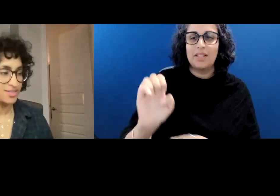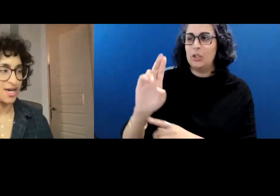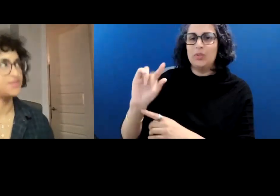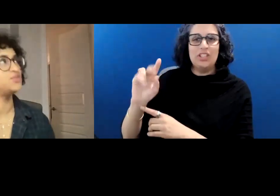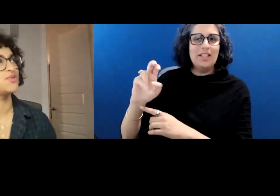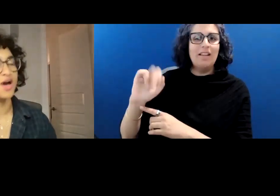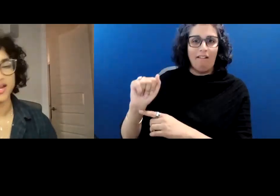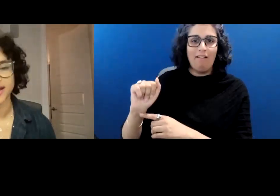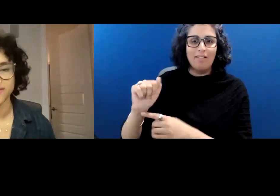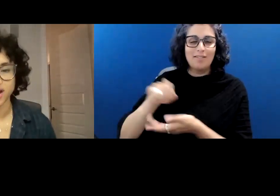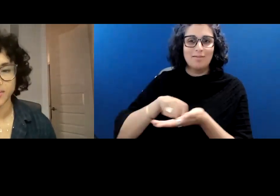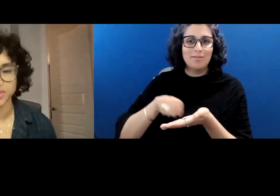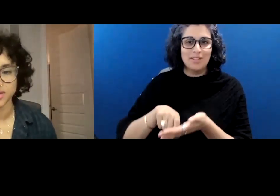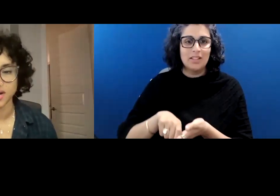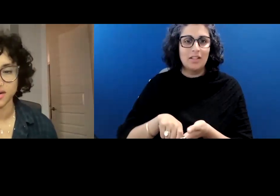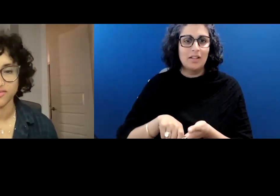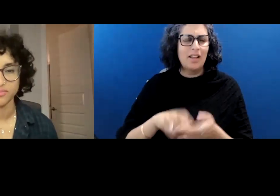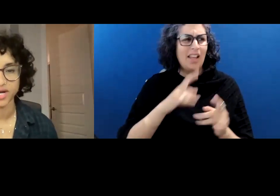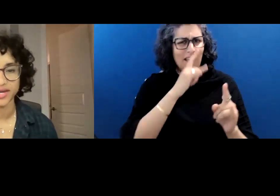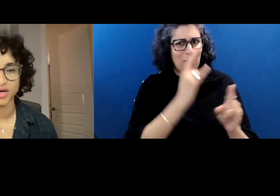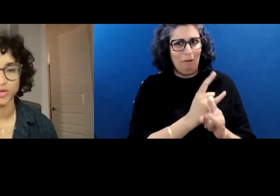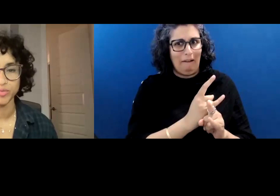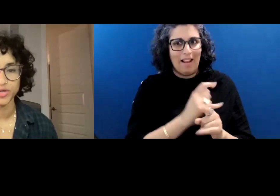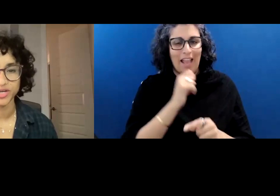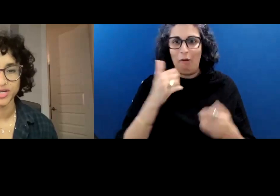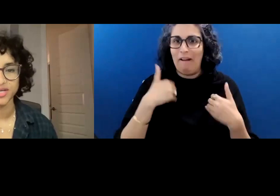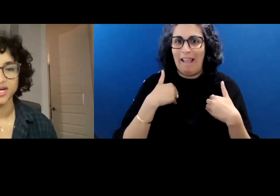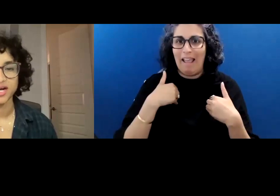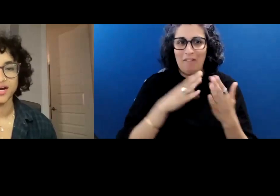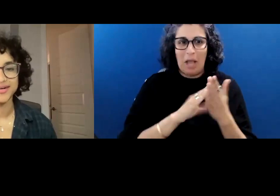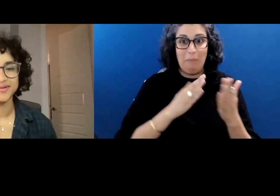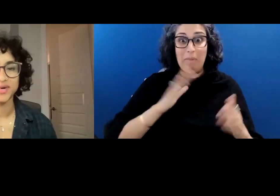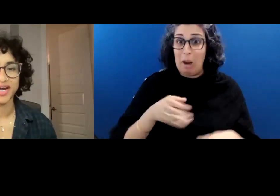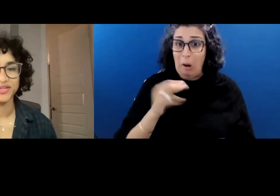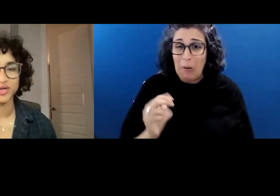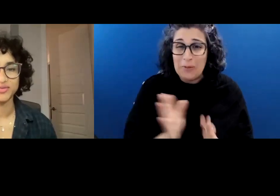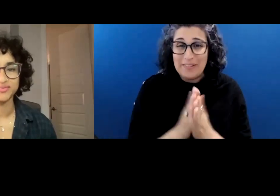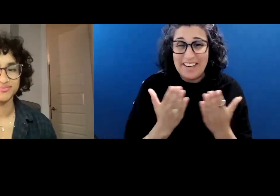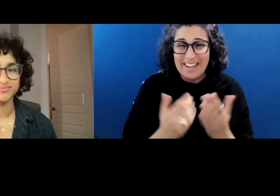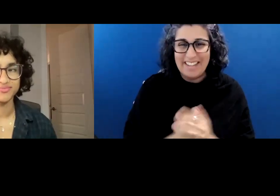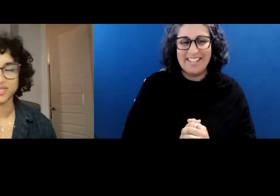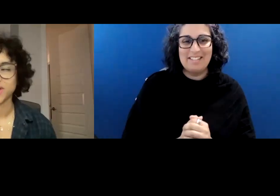I do not have a copy of my own book. I don't.